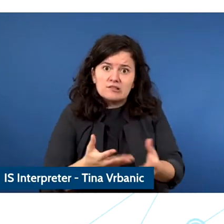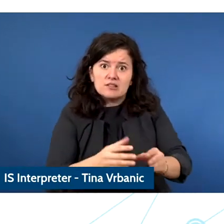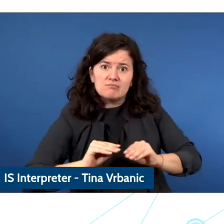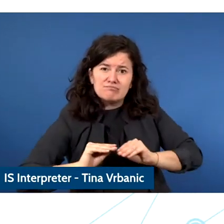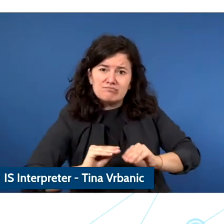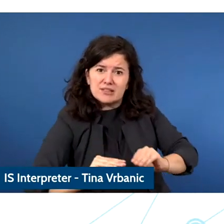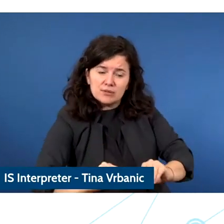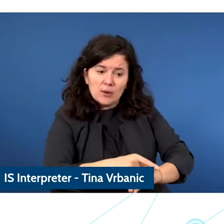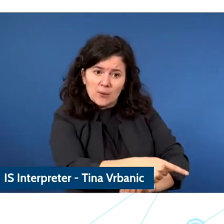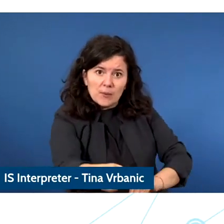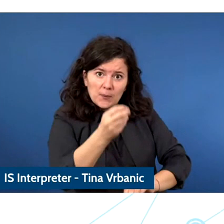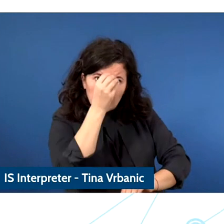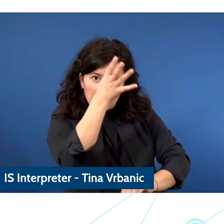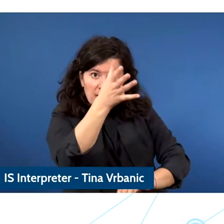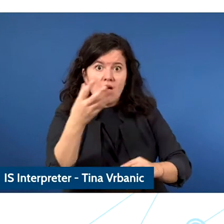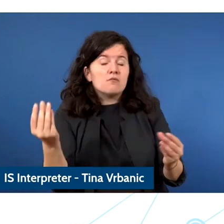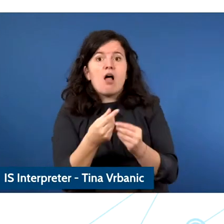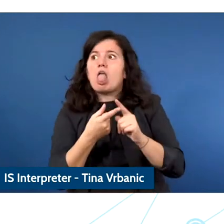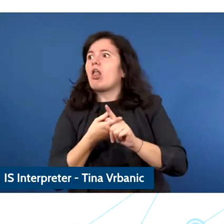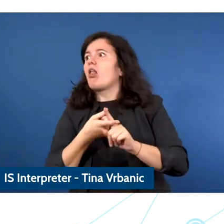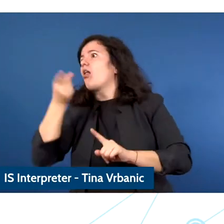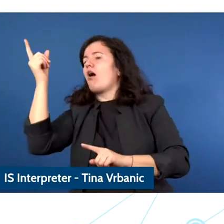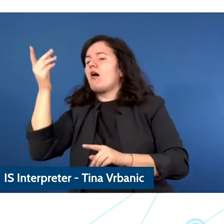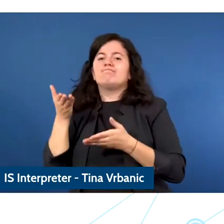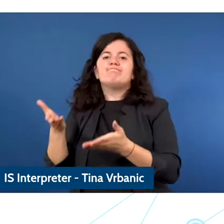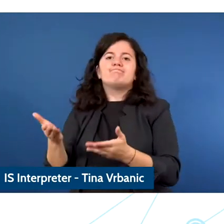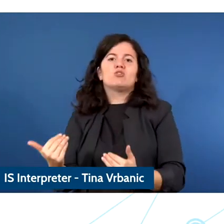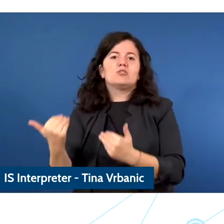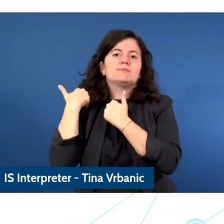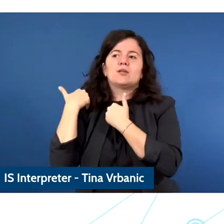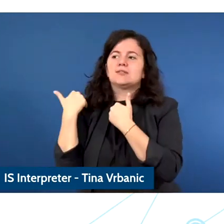Teachers hold the magic wand and so according to the topics that children